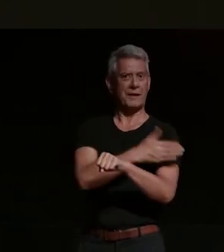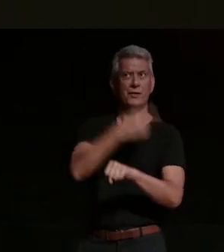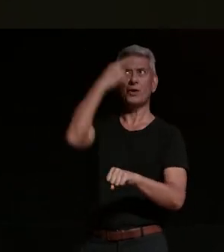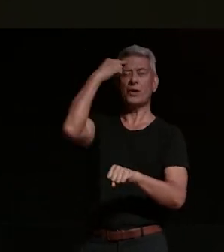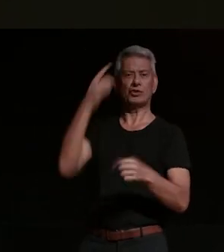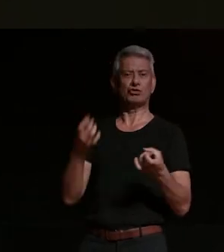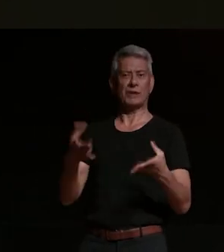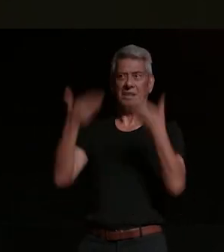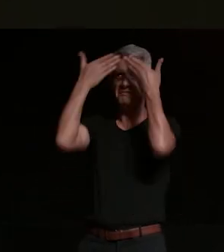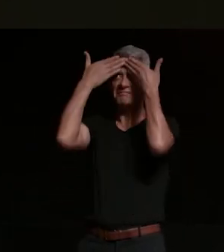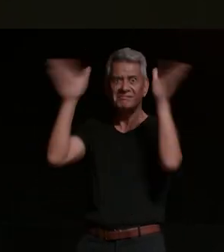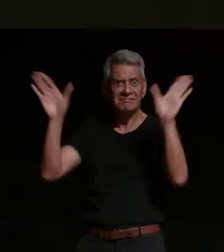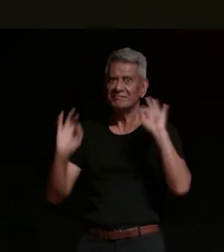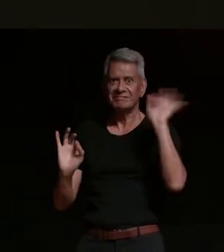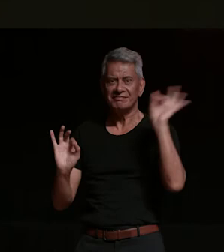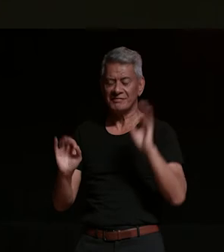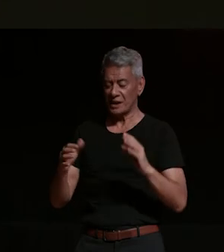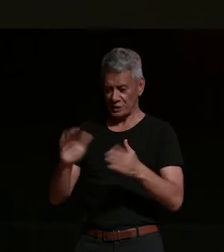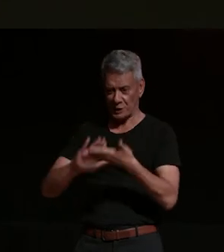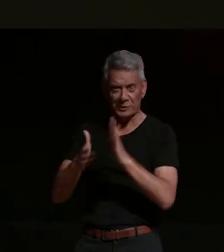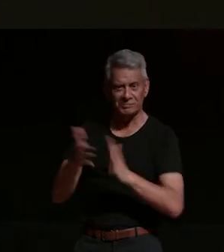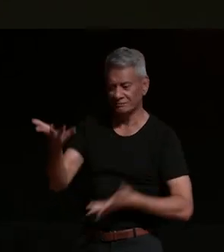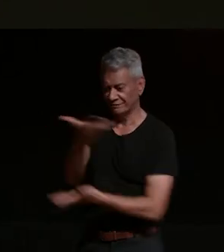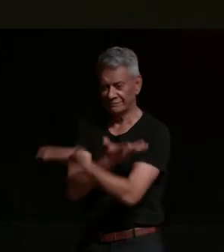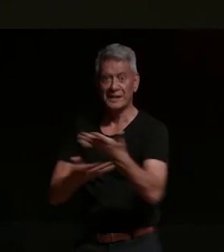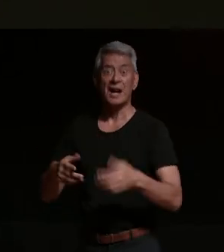so i came came away from that and i'd learned that you know probably the rawness